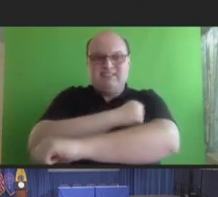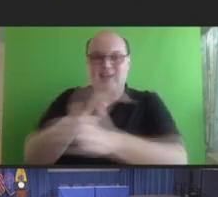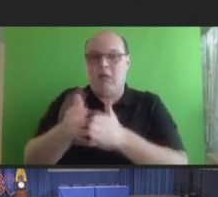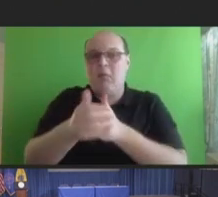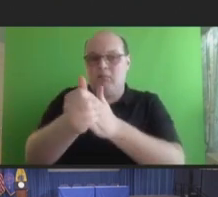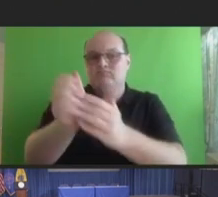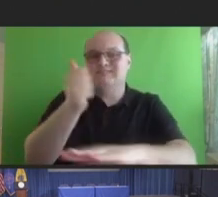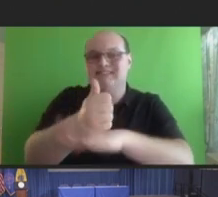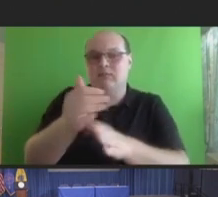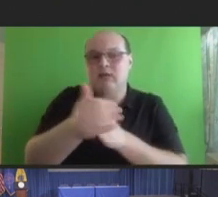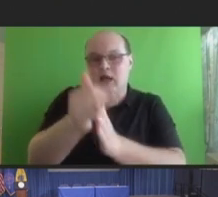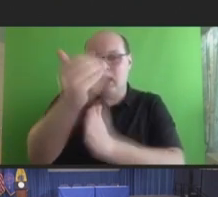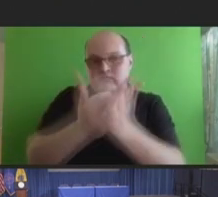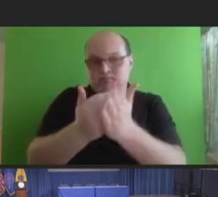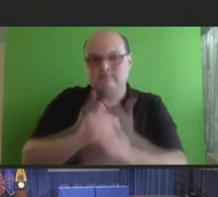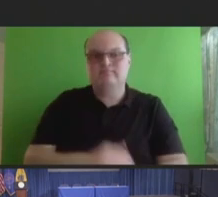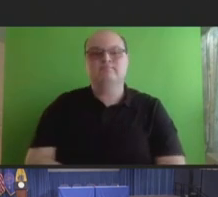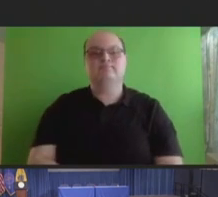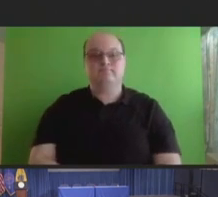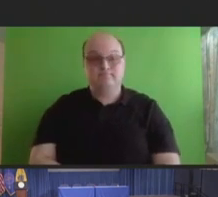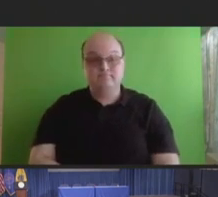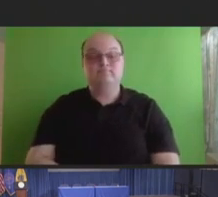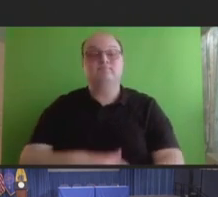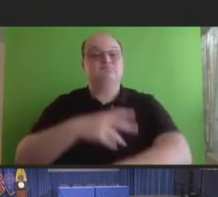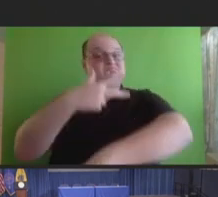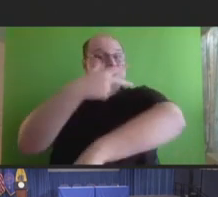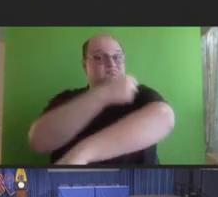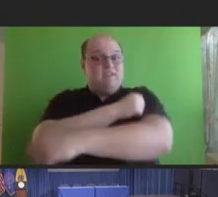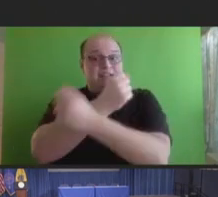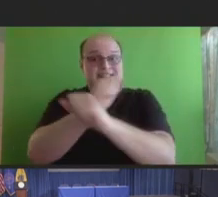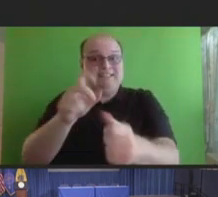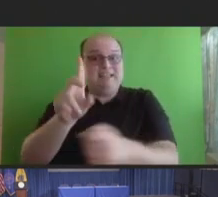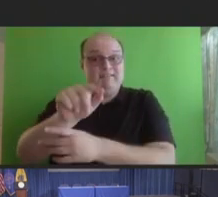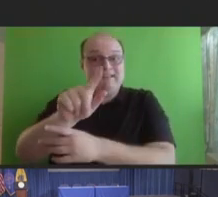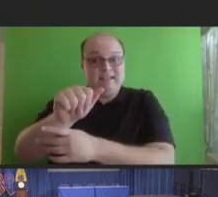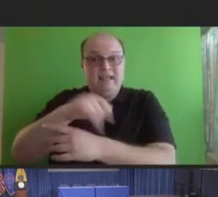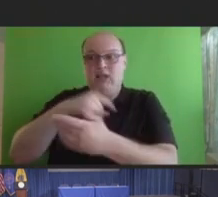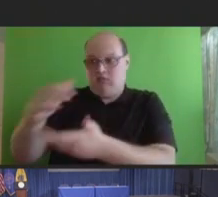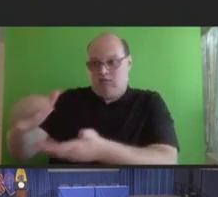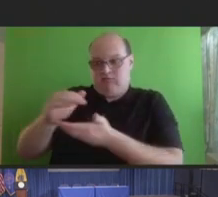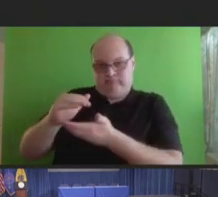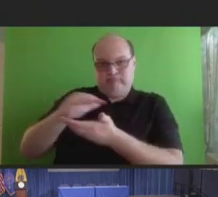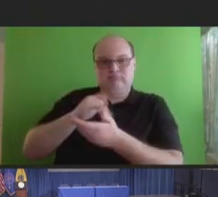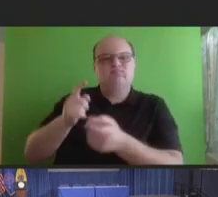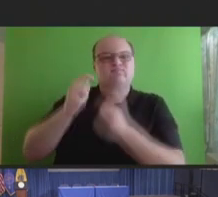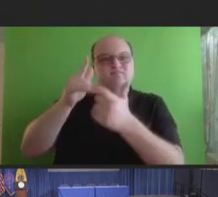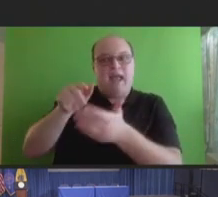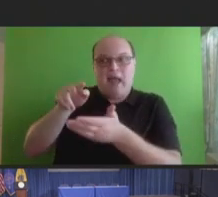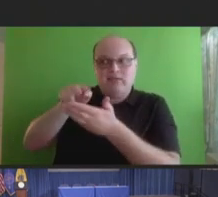approaches for improving timely access to vaccine safety data for researchers and analysts;